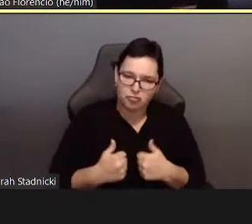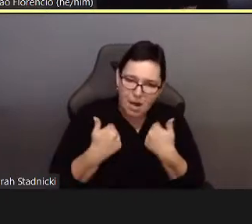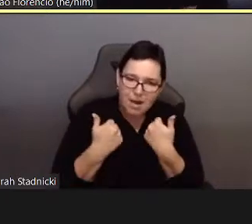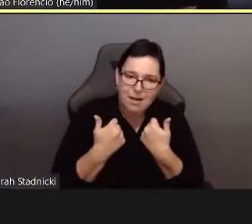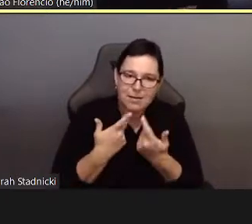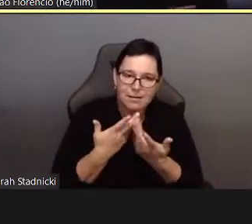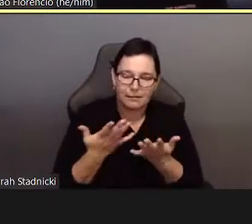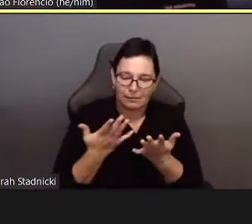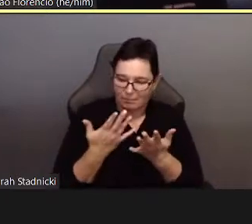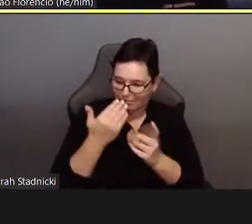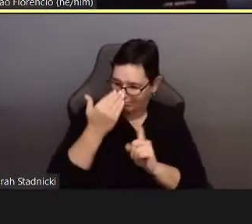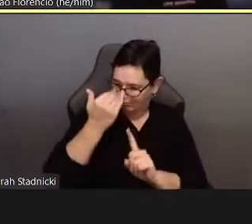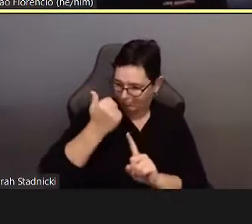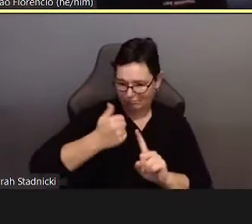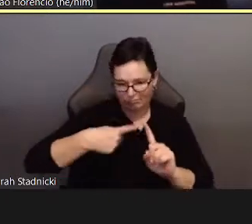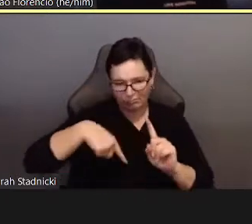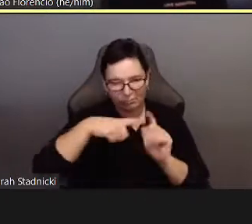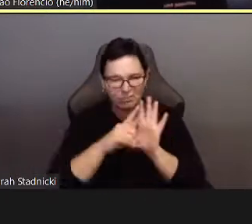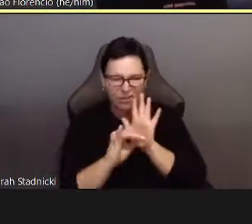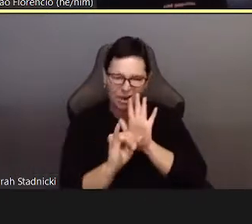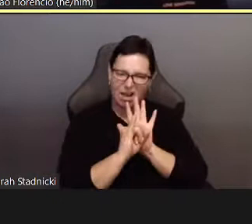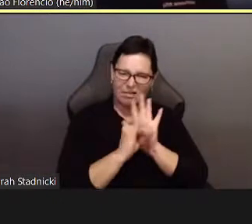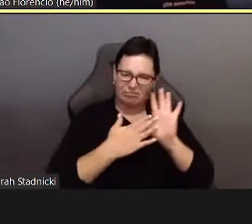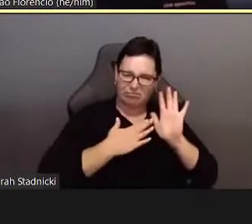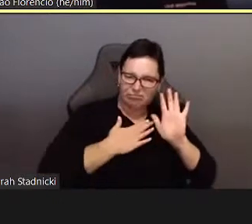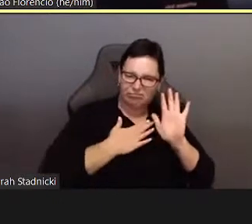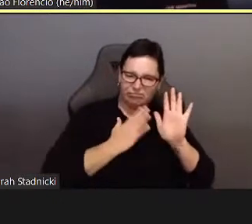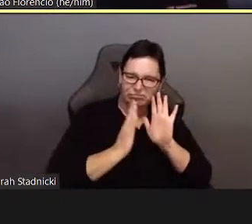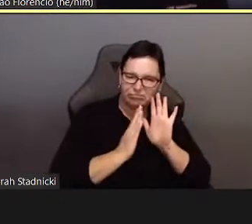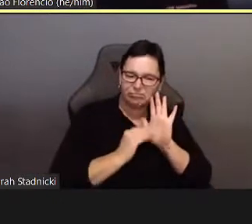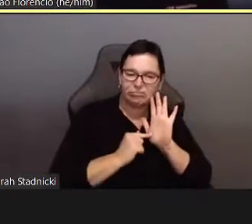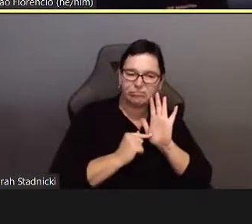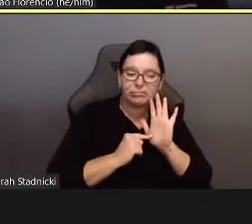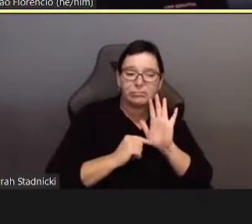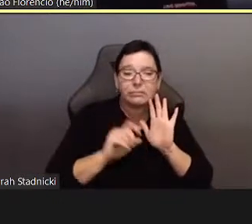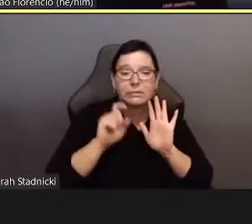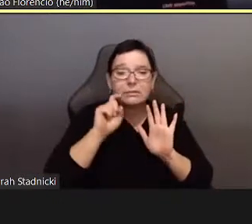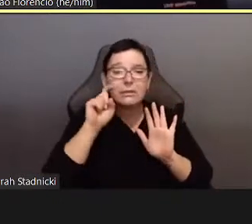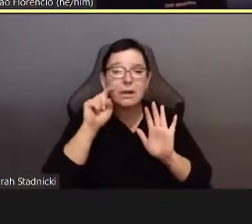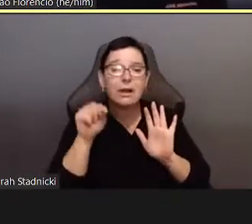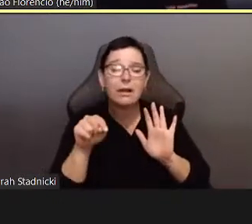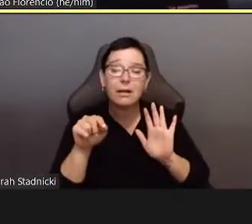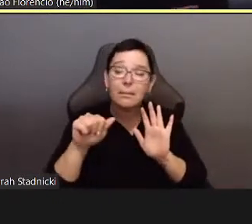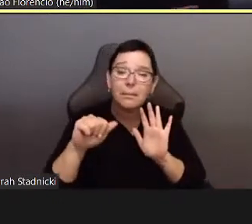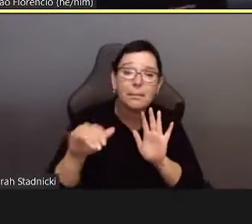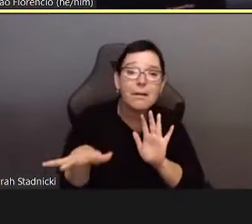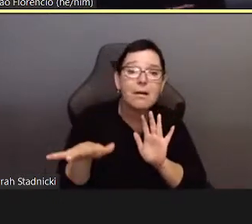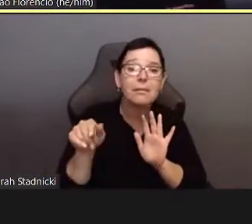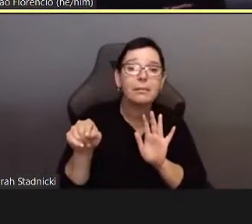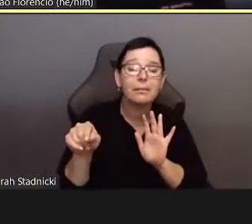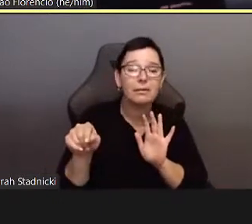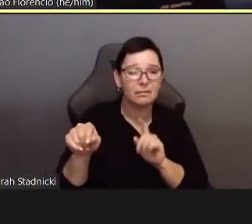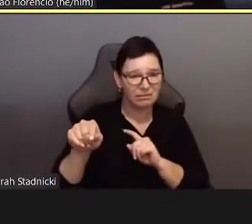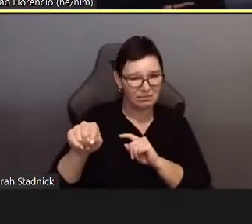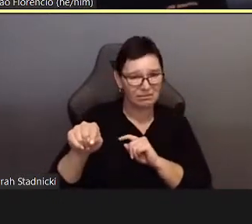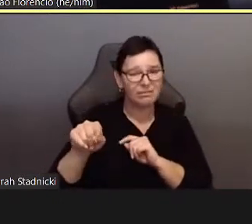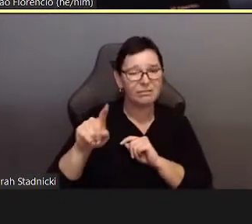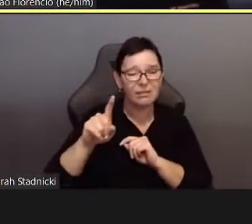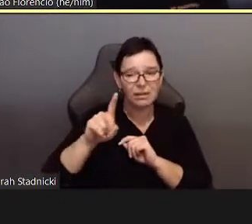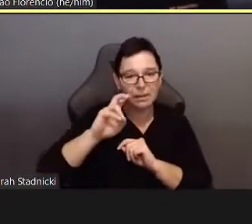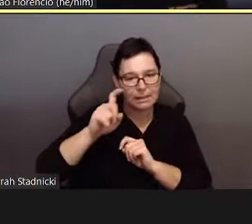new and hopefully more capacious alternative paths in our being towards undoing.